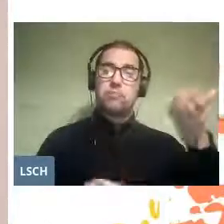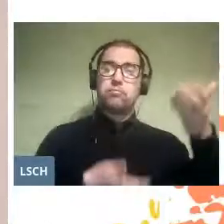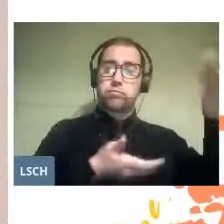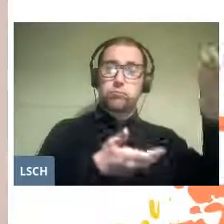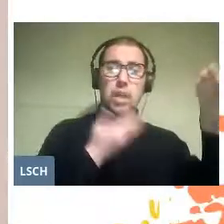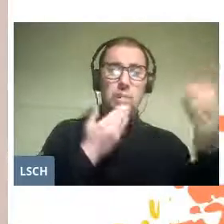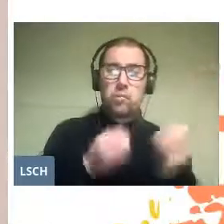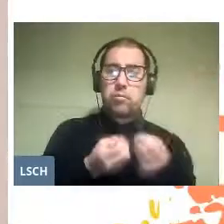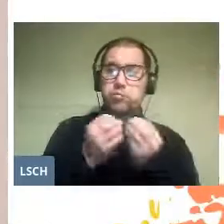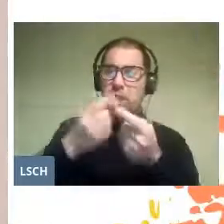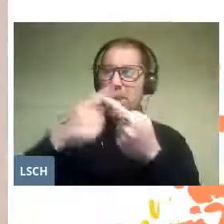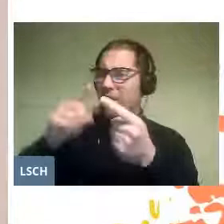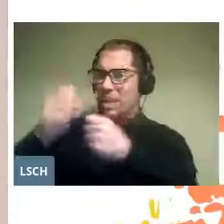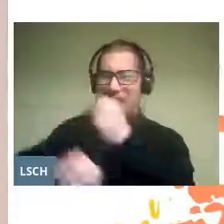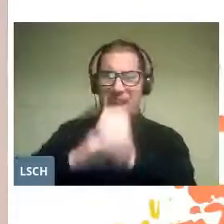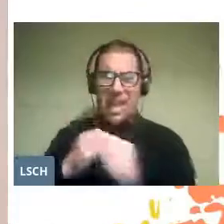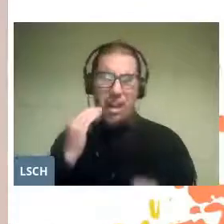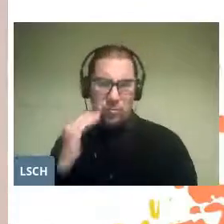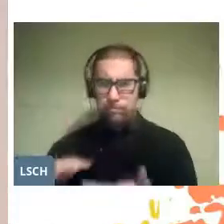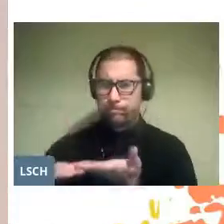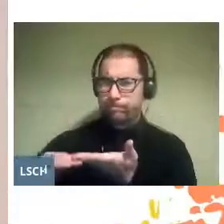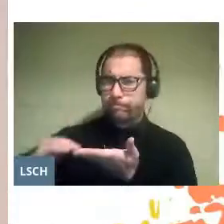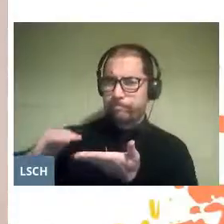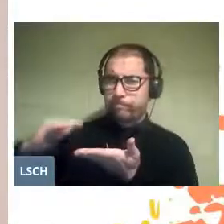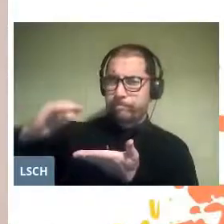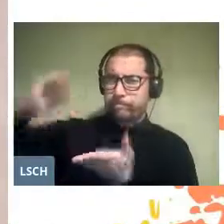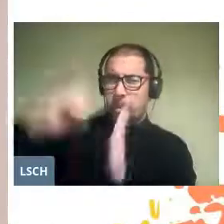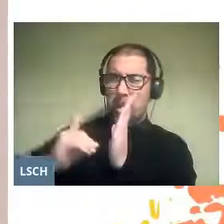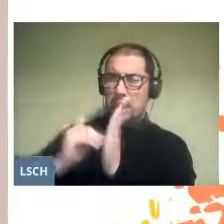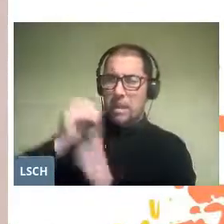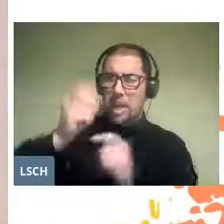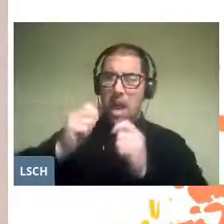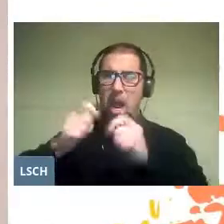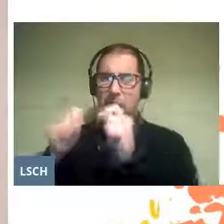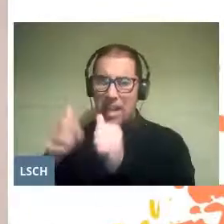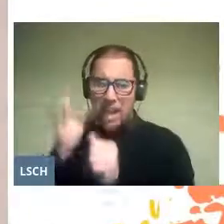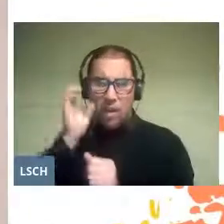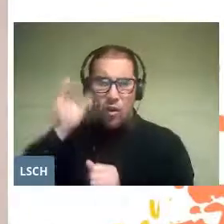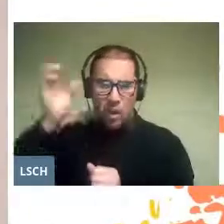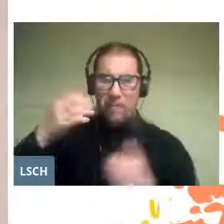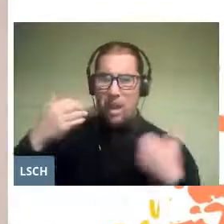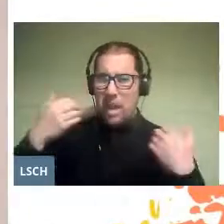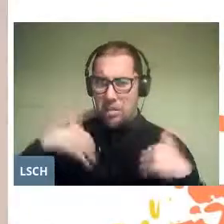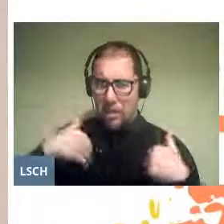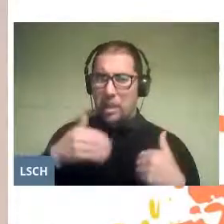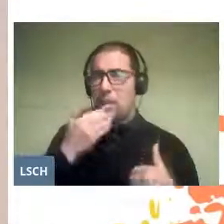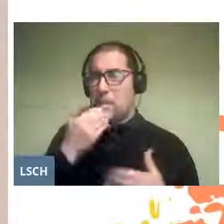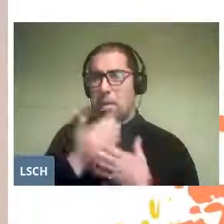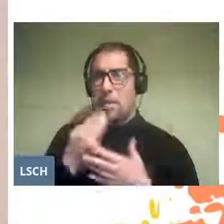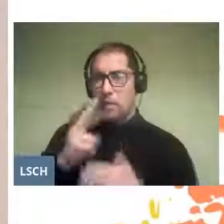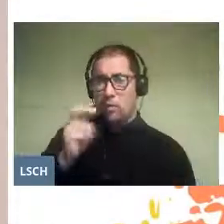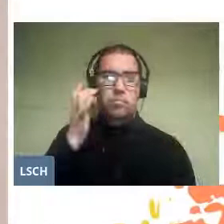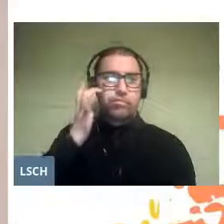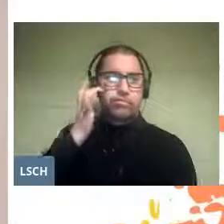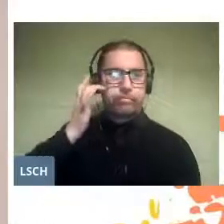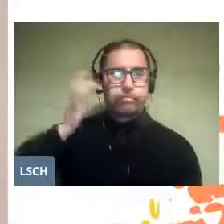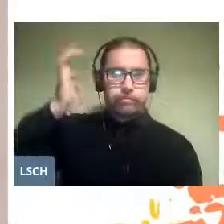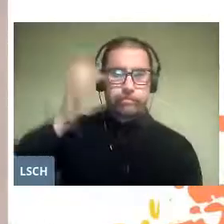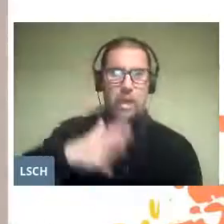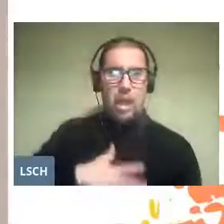can develop their cognitive and practical skills, as well as their emotional intelligence.